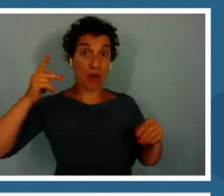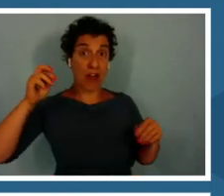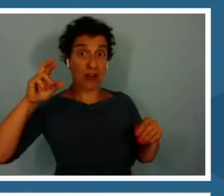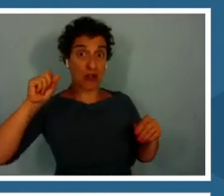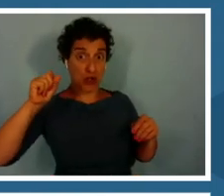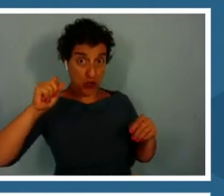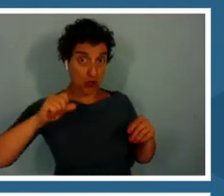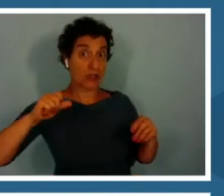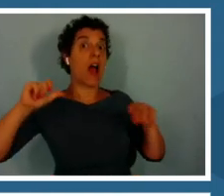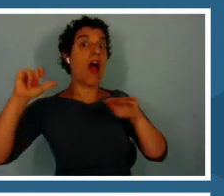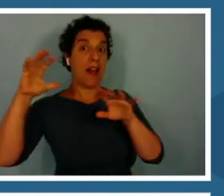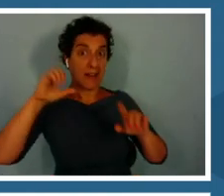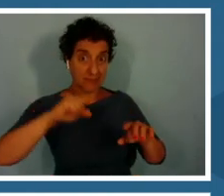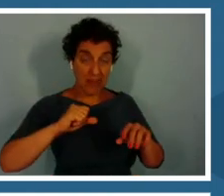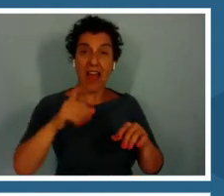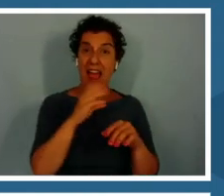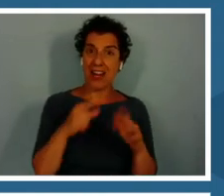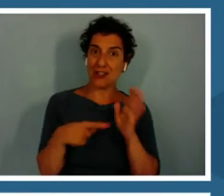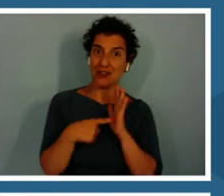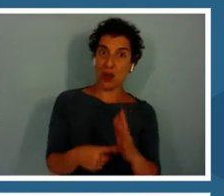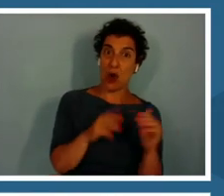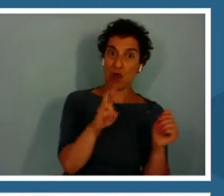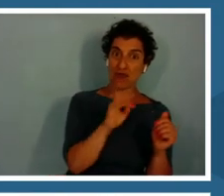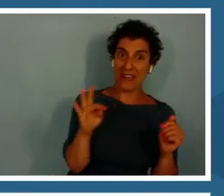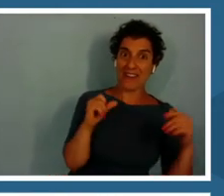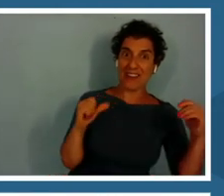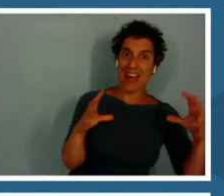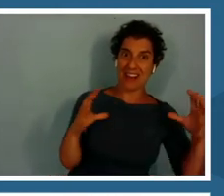It takes about 30 to 45 minutes to complete the entire game.